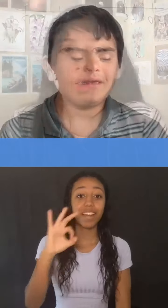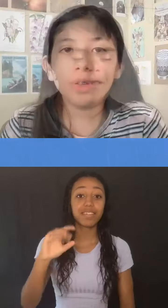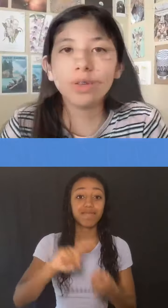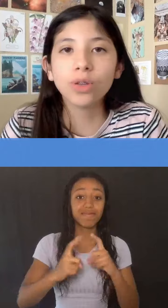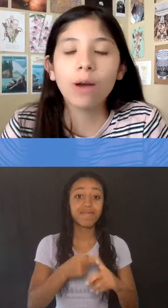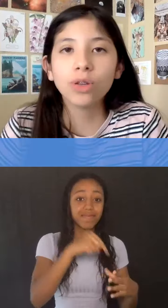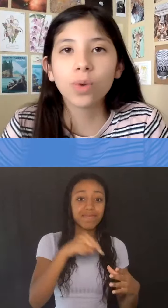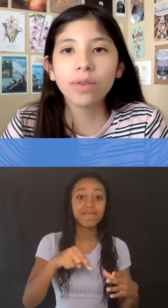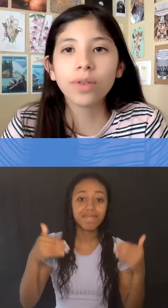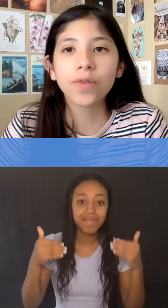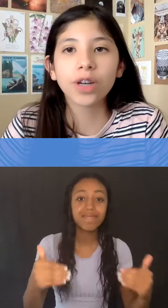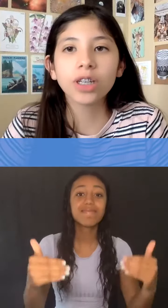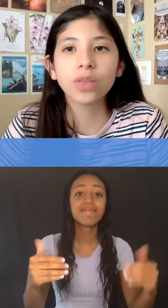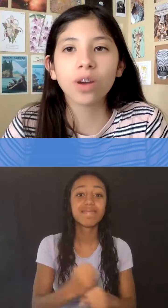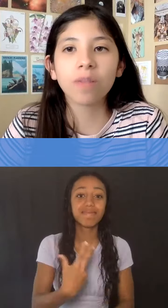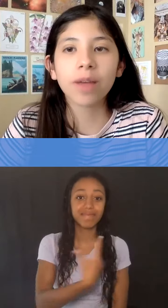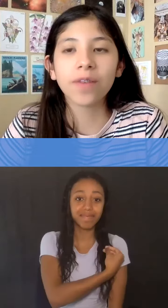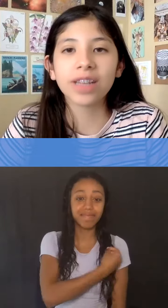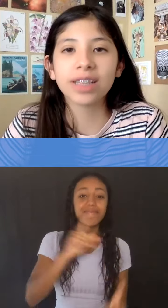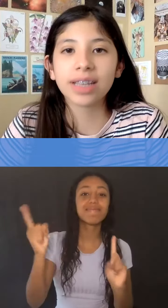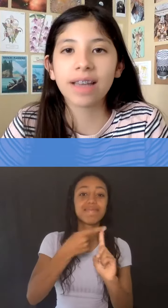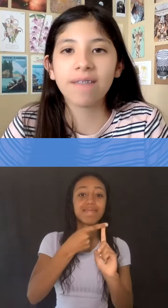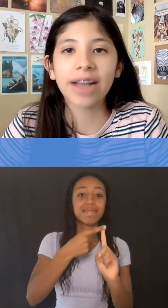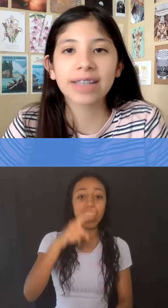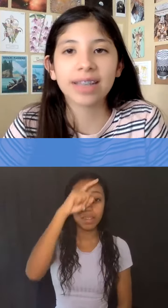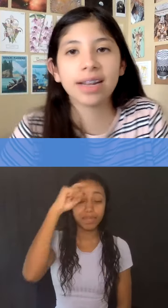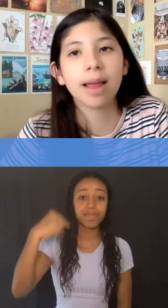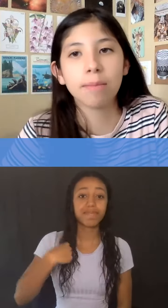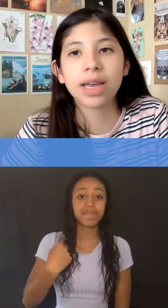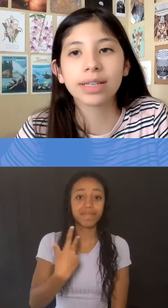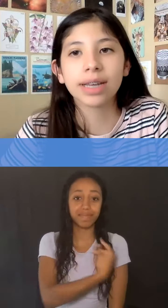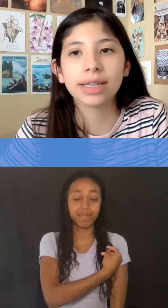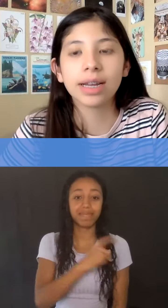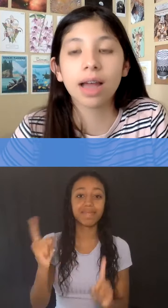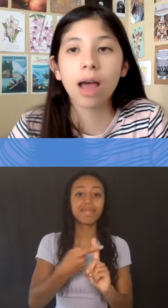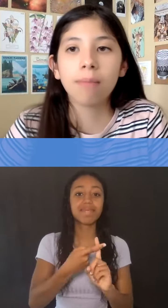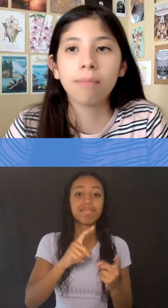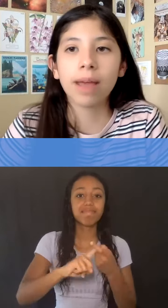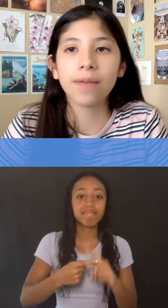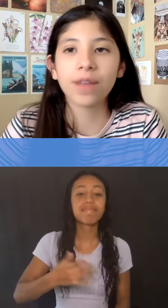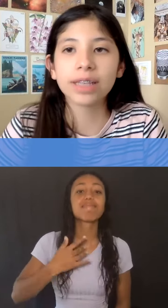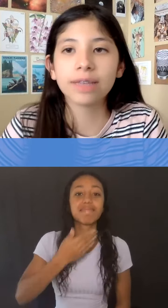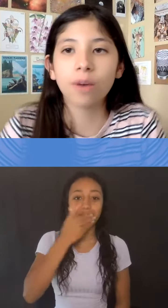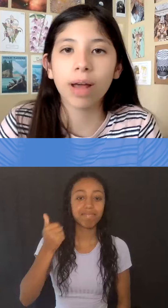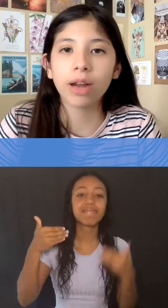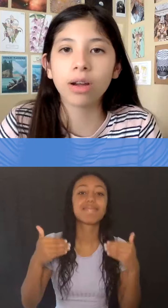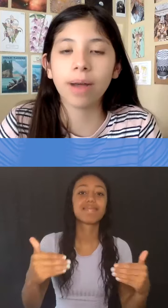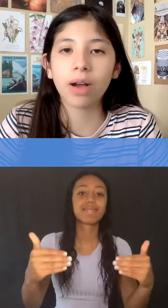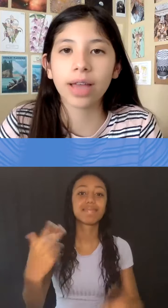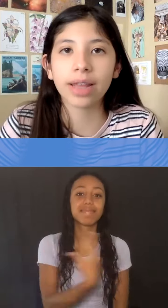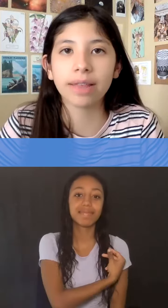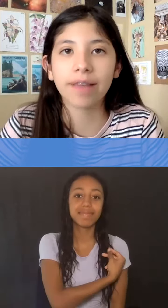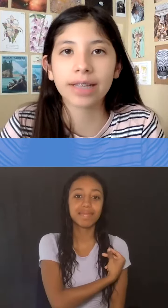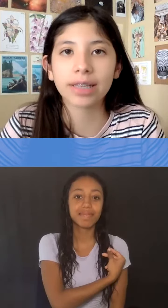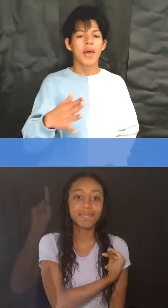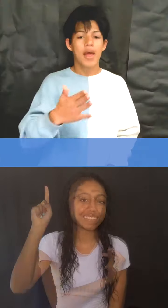I was one of the first one of my friends to get vaccinated, and because I did, my friends felt better about getting the vaccine.